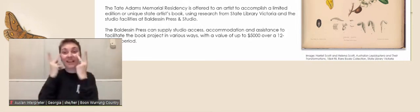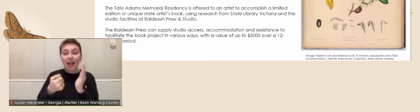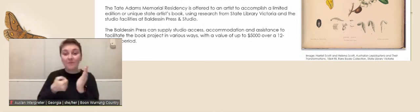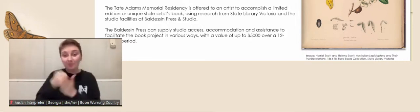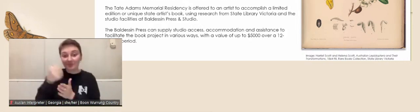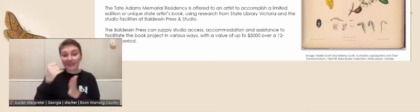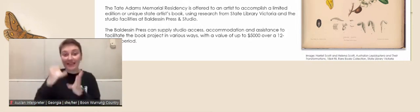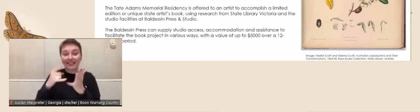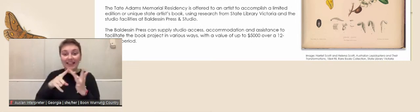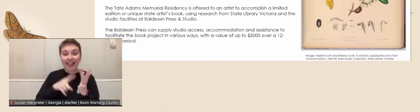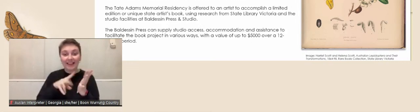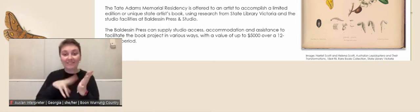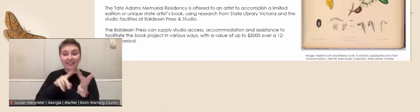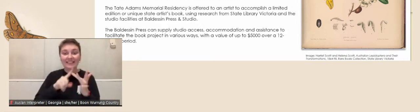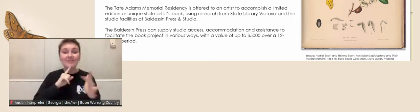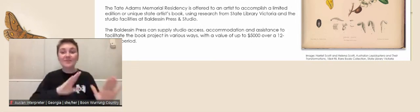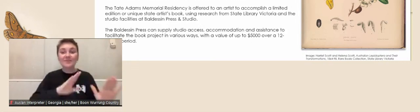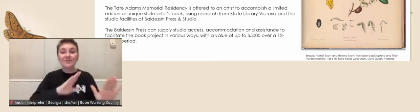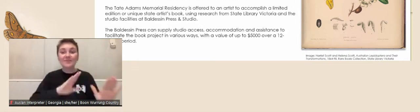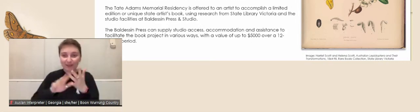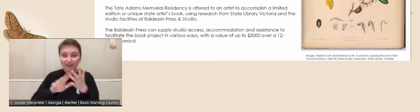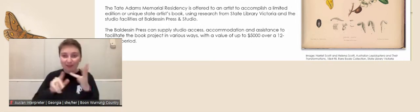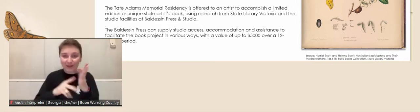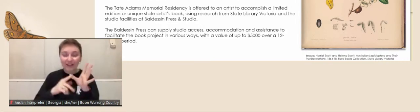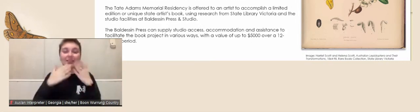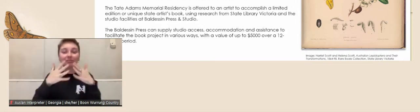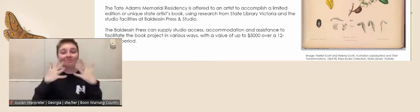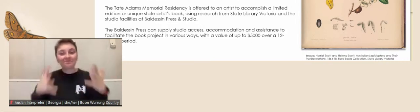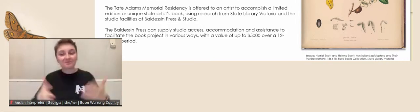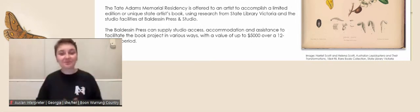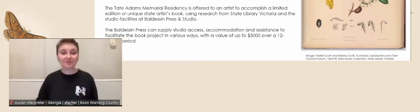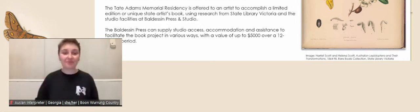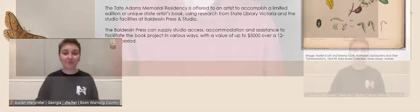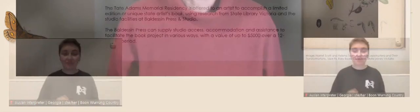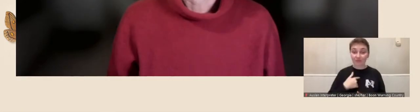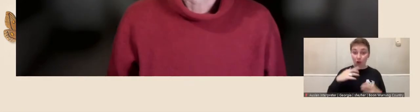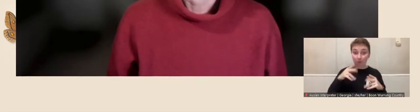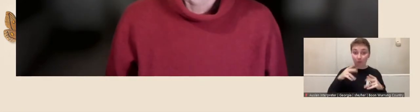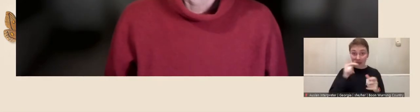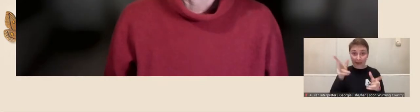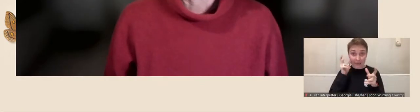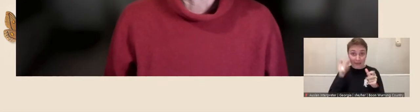Silvi Glattaue: Hi Shona, thanks very much, I hope everyone can hear me properly.